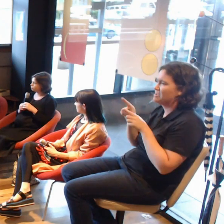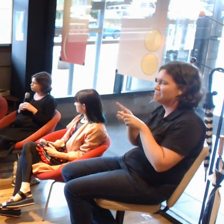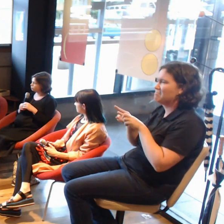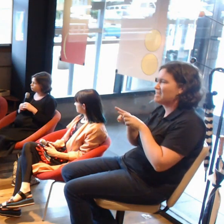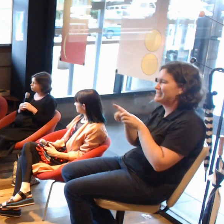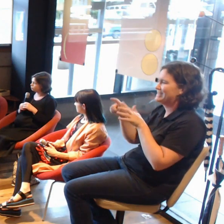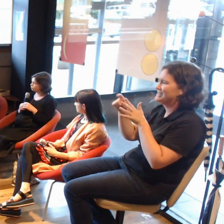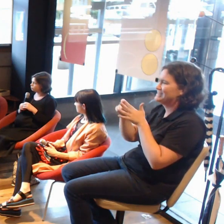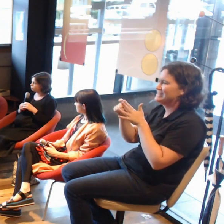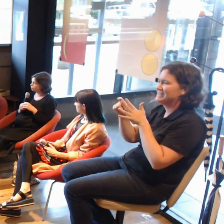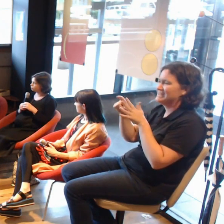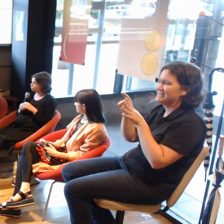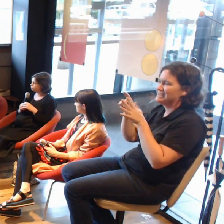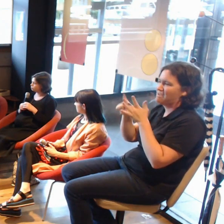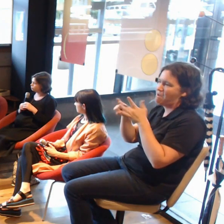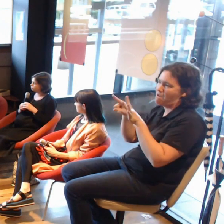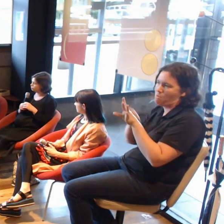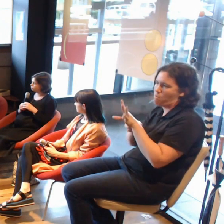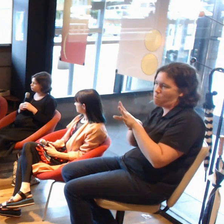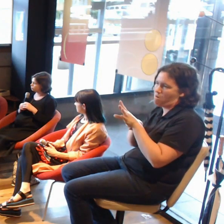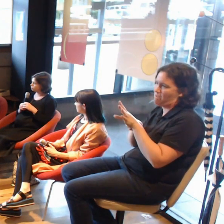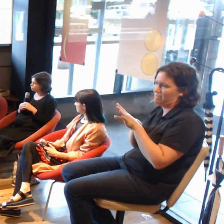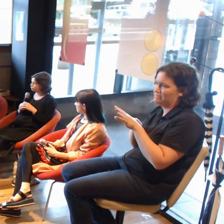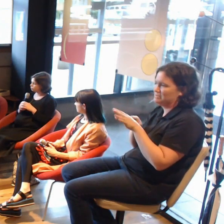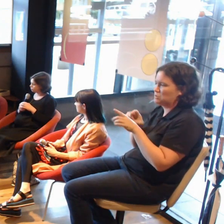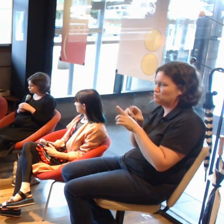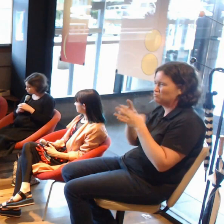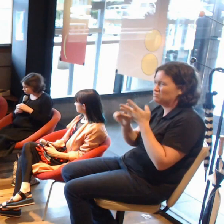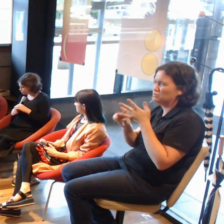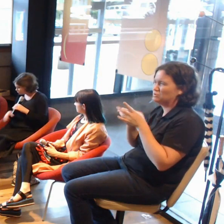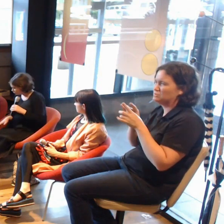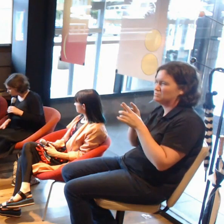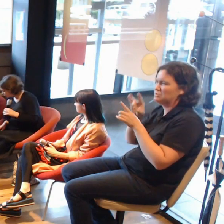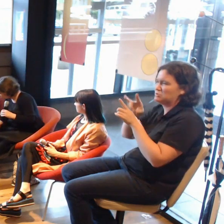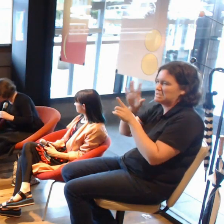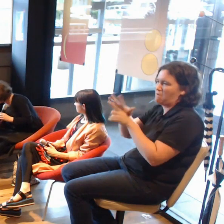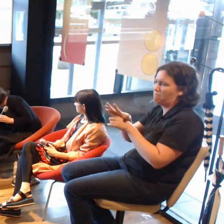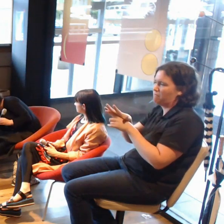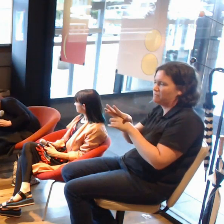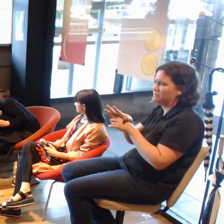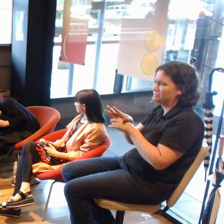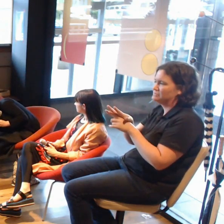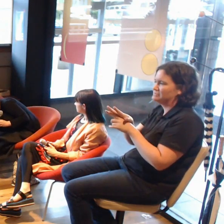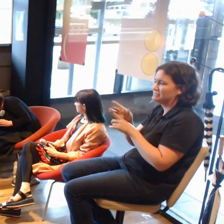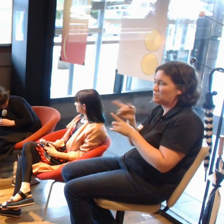How do you see that comparing to what you are seeing as developers coming into the AR space?